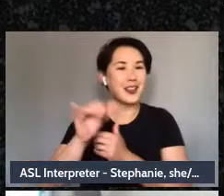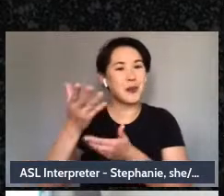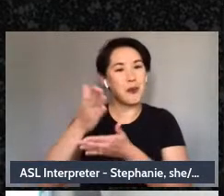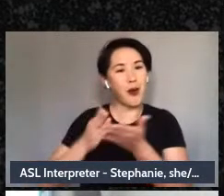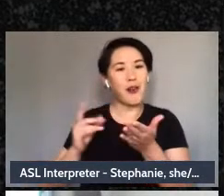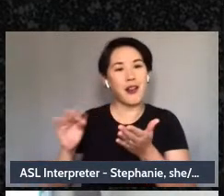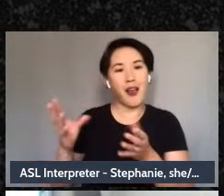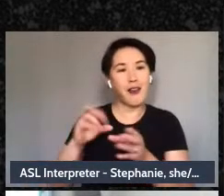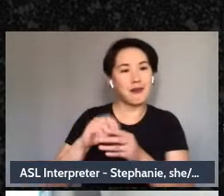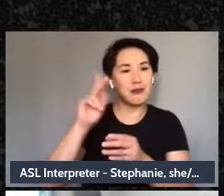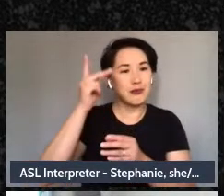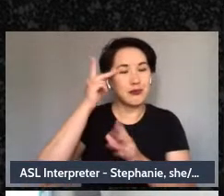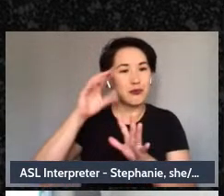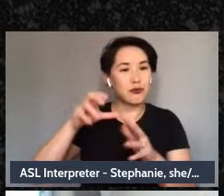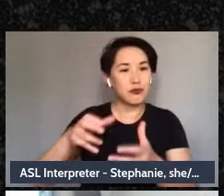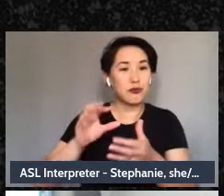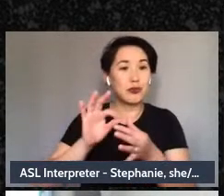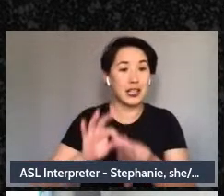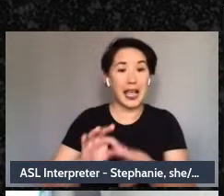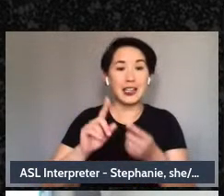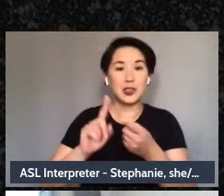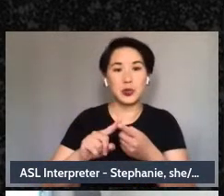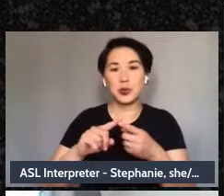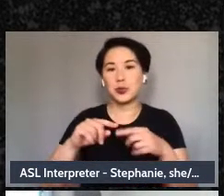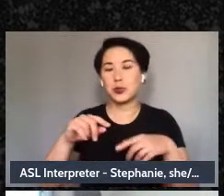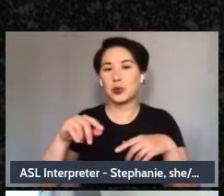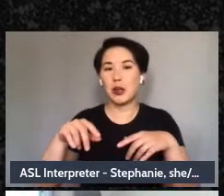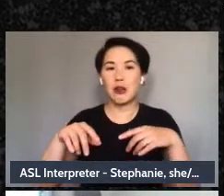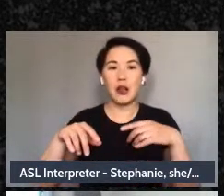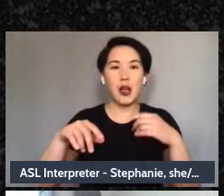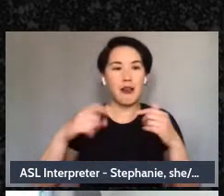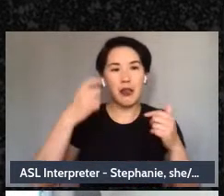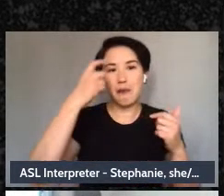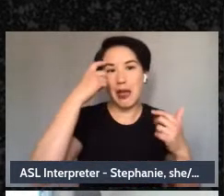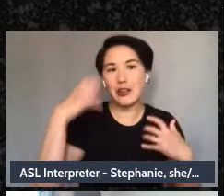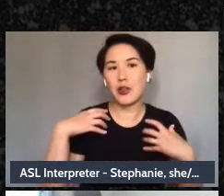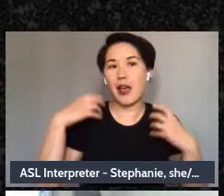in a space of lack, a space of the mental health industrial complex